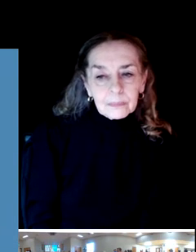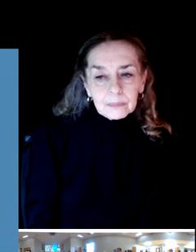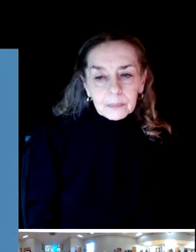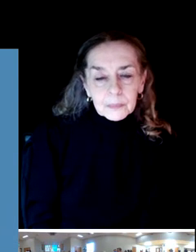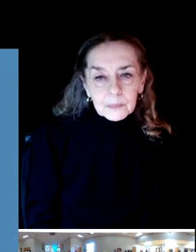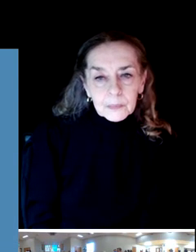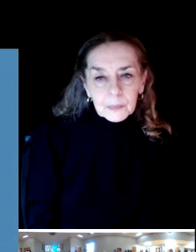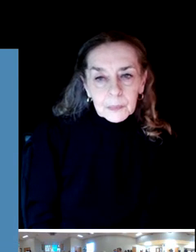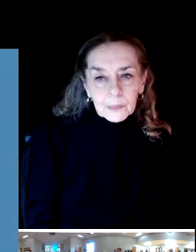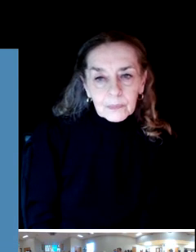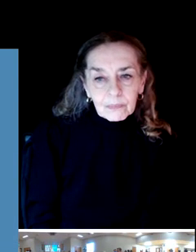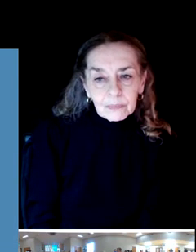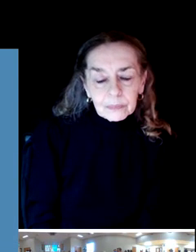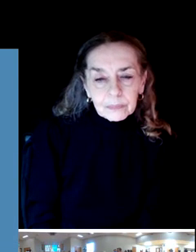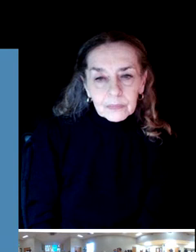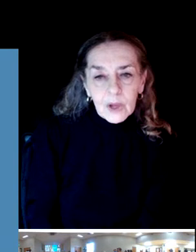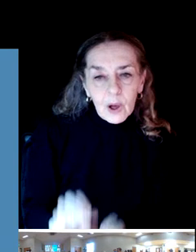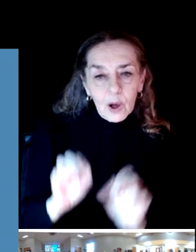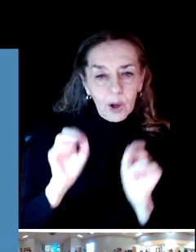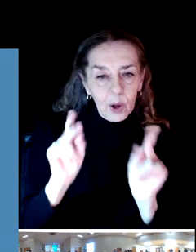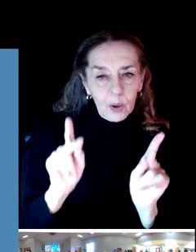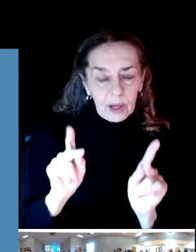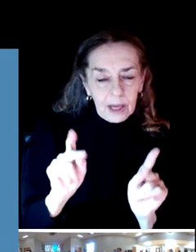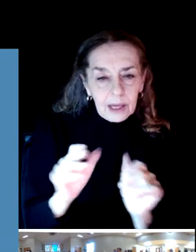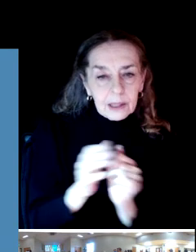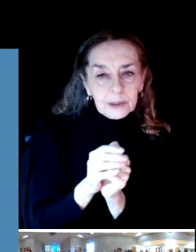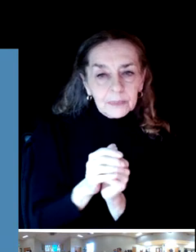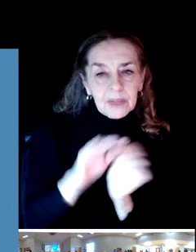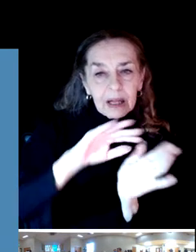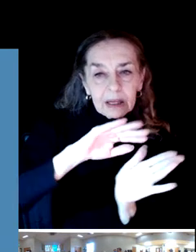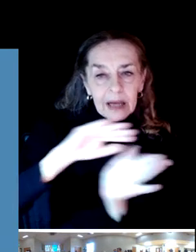OK, so then we moved to the next question.